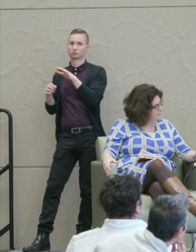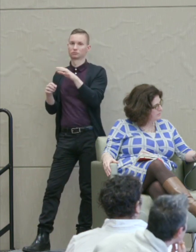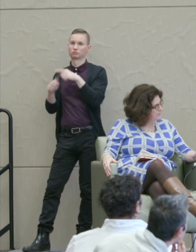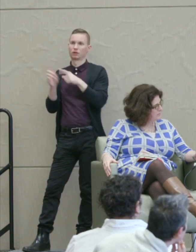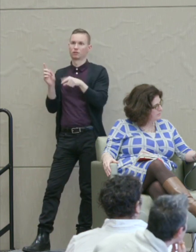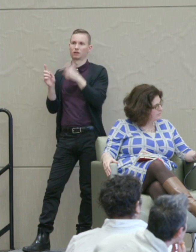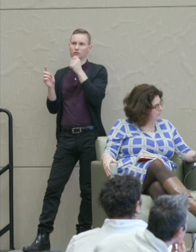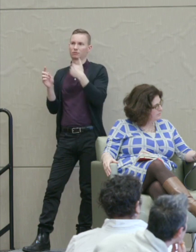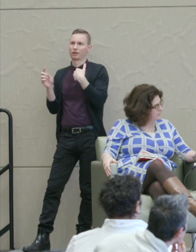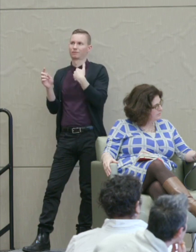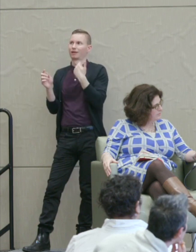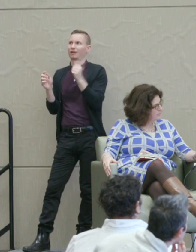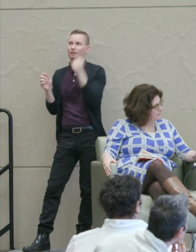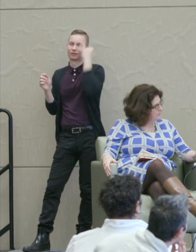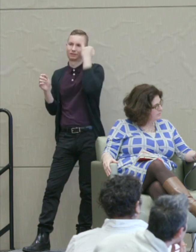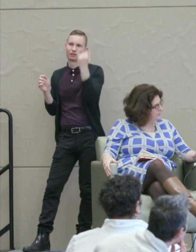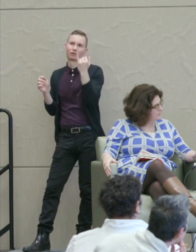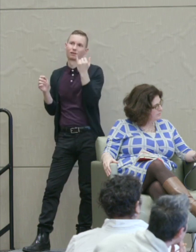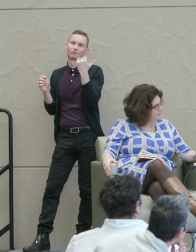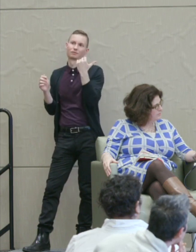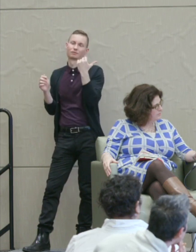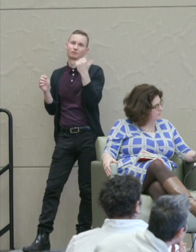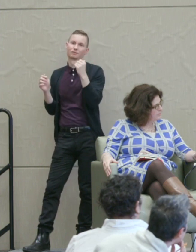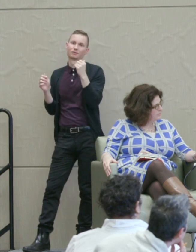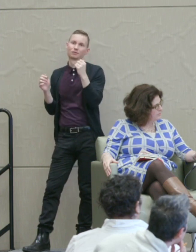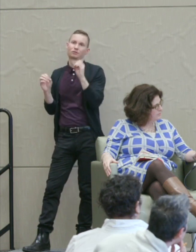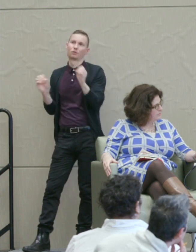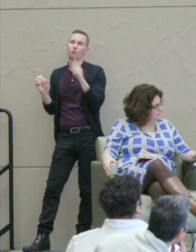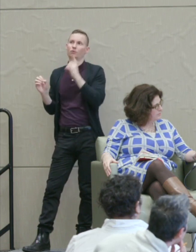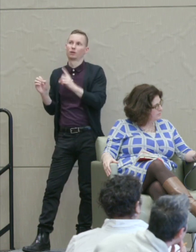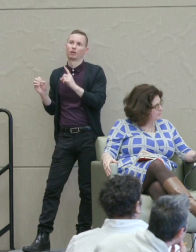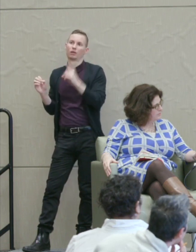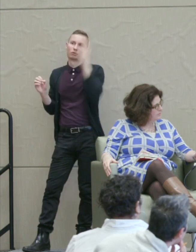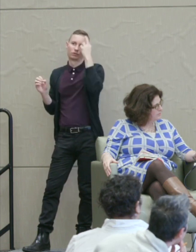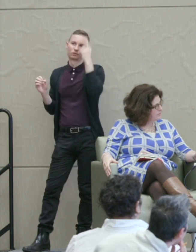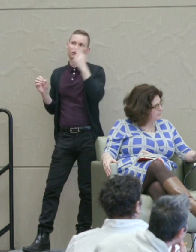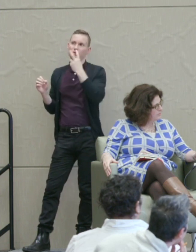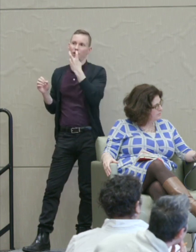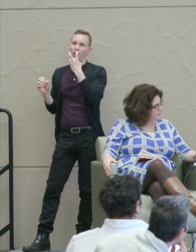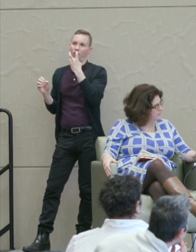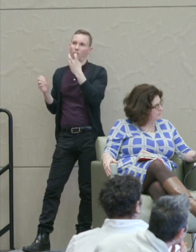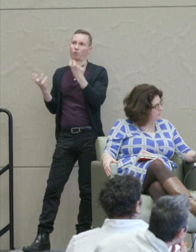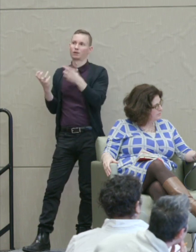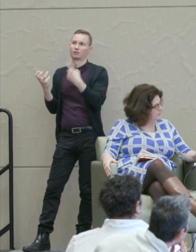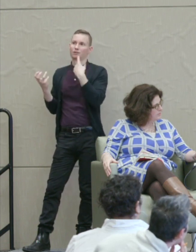the slightest idea of anything... There's no real reason to doubt what he said happened.